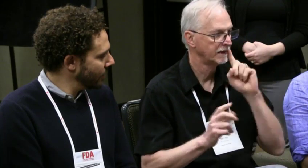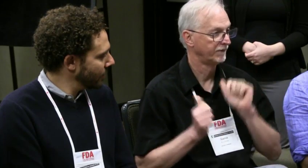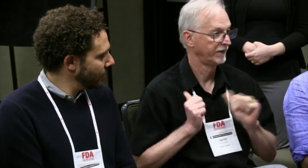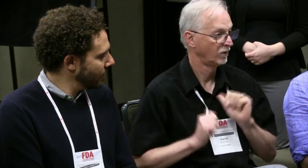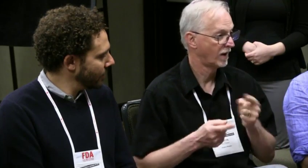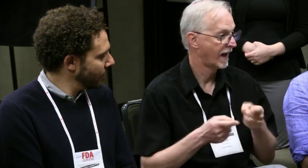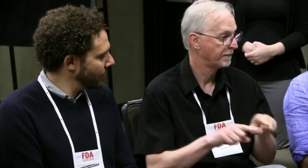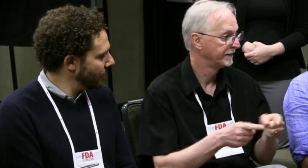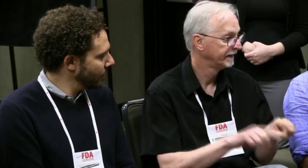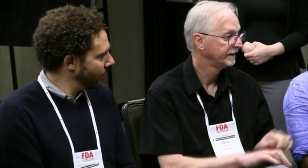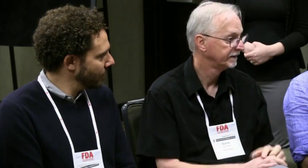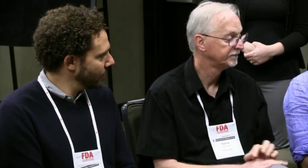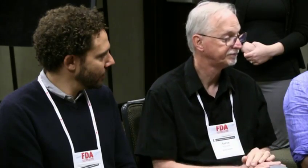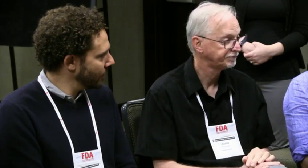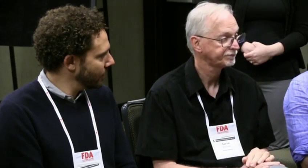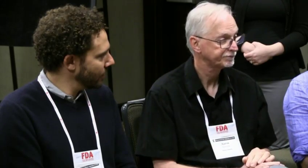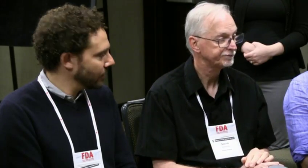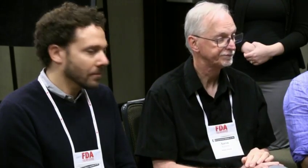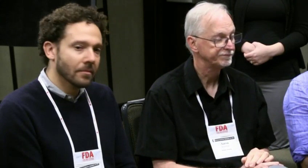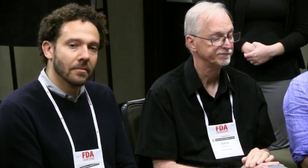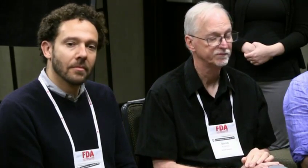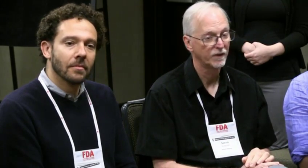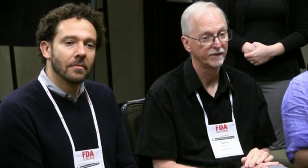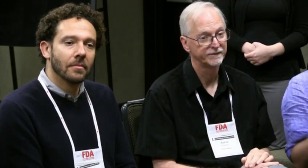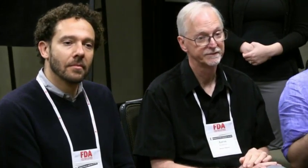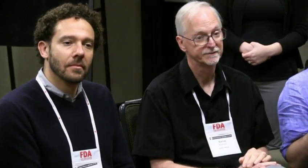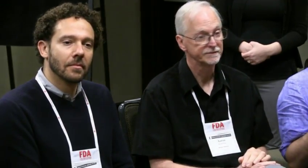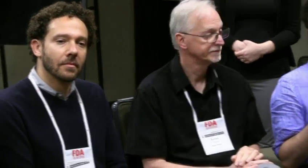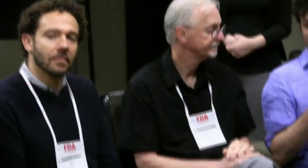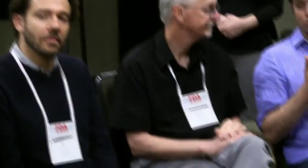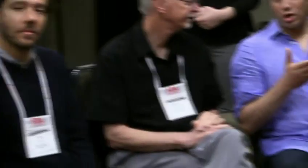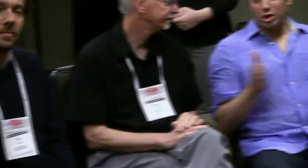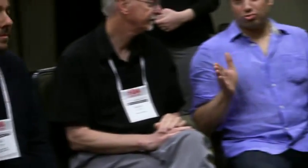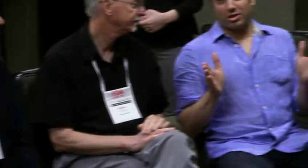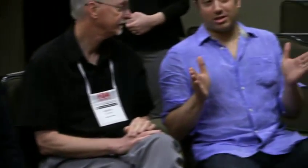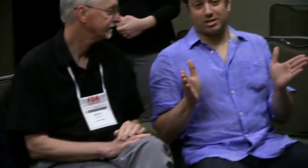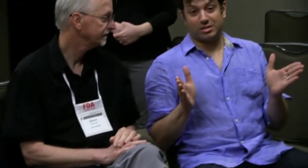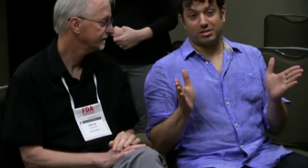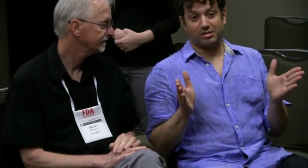There's styles and different issues that come up at the time.